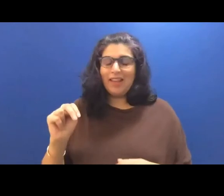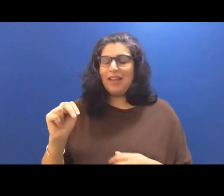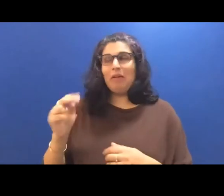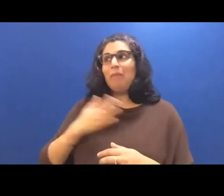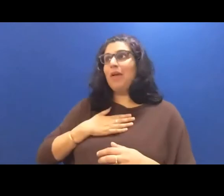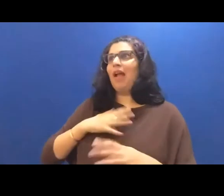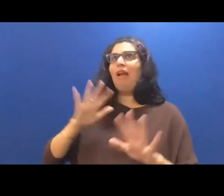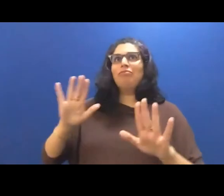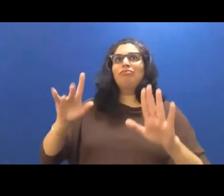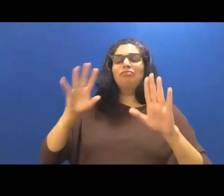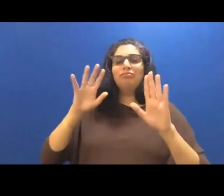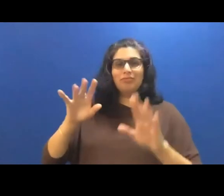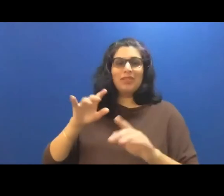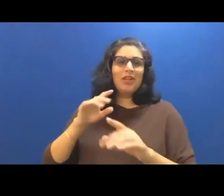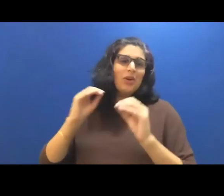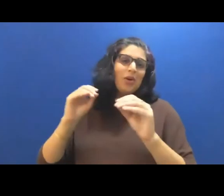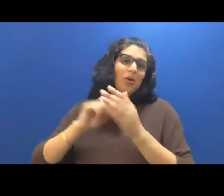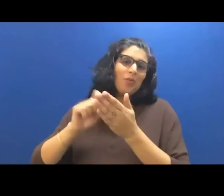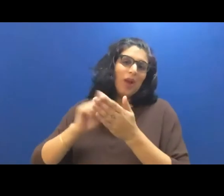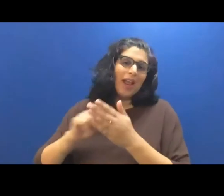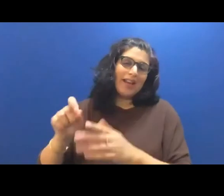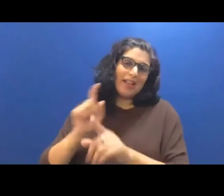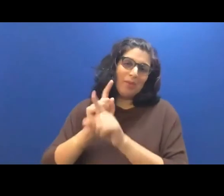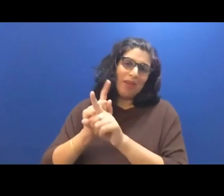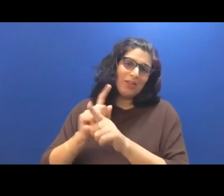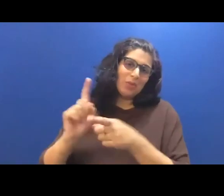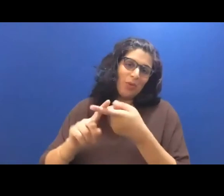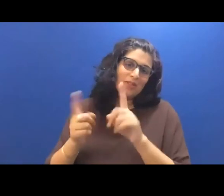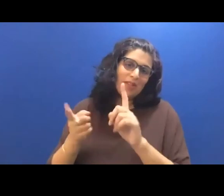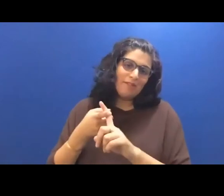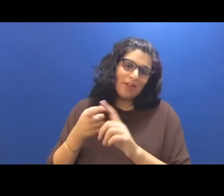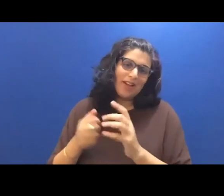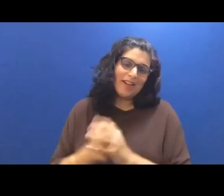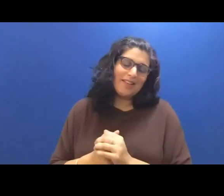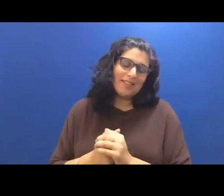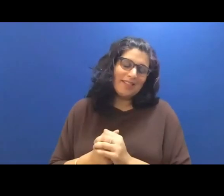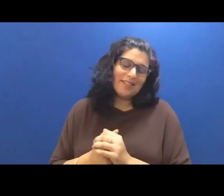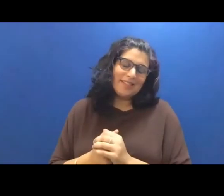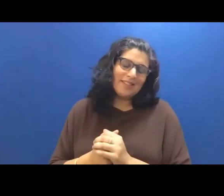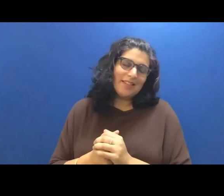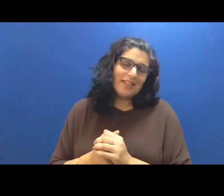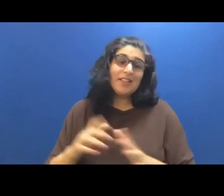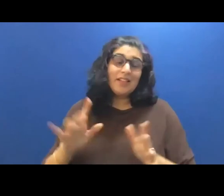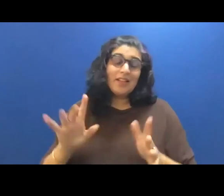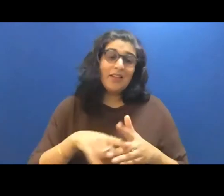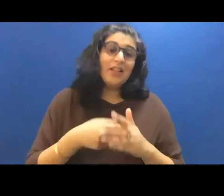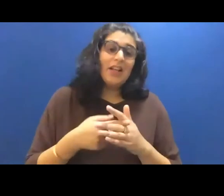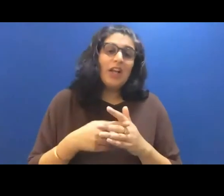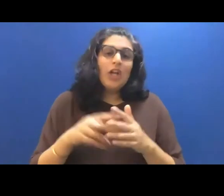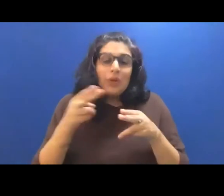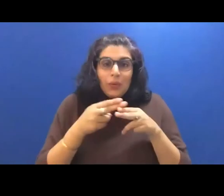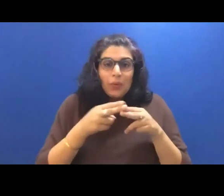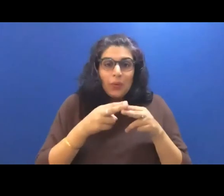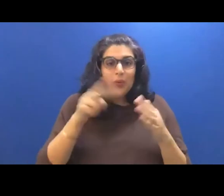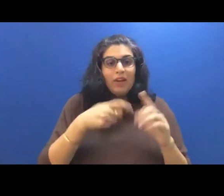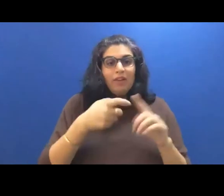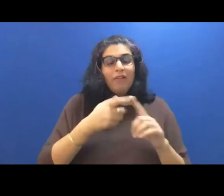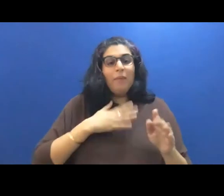and friends and I'm so grateful they're all here. So I'm going to begin with a short reading from my novel I'm going to read from a Unknown Speaker flashback section.